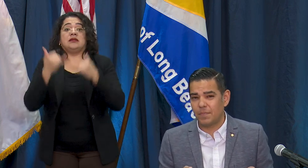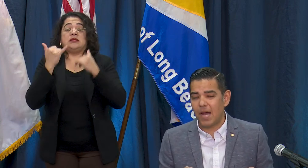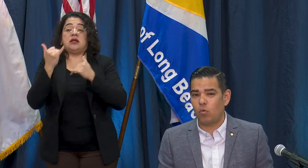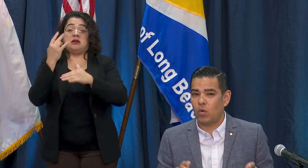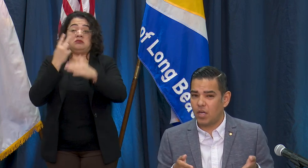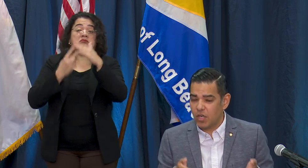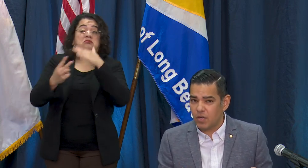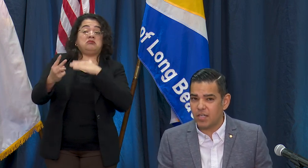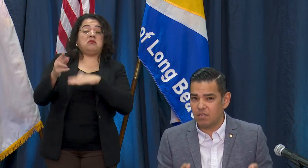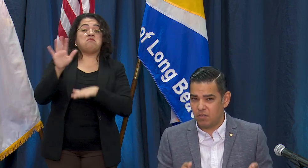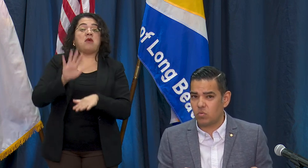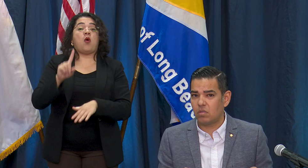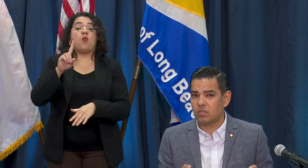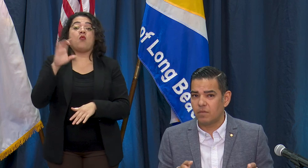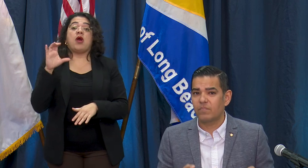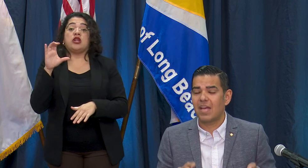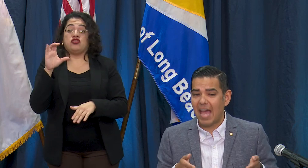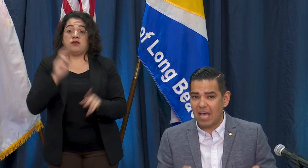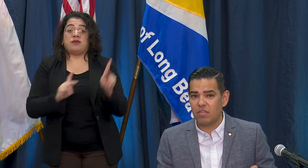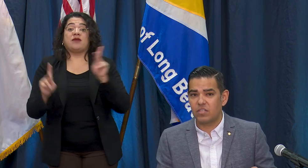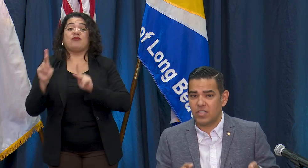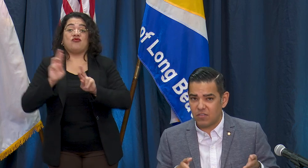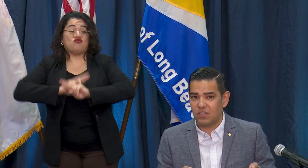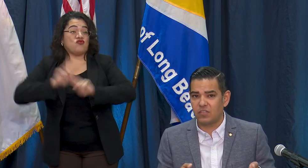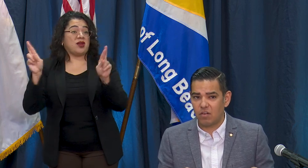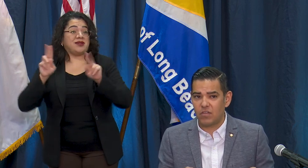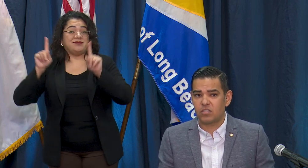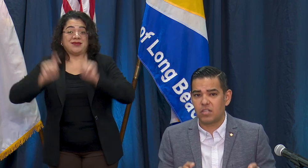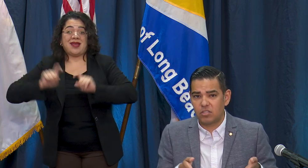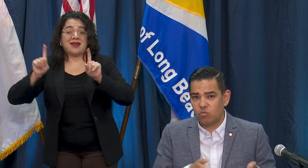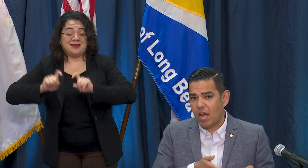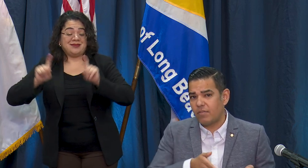see about 100 individuals at this testing center that's a drive-up